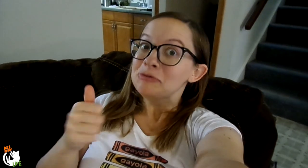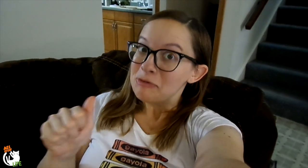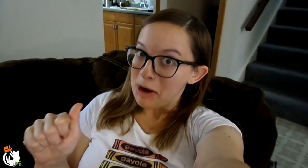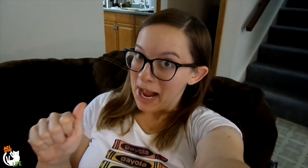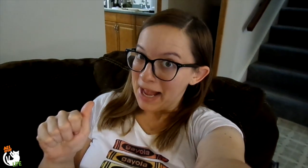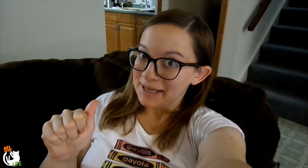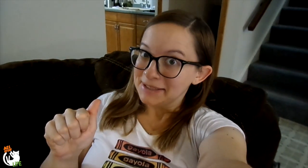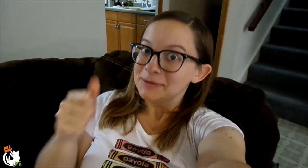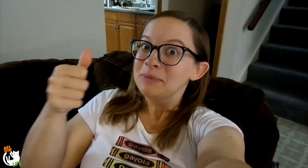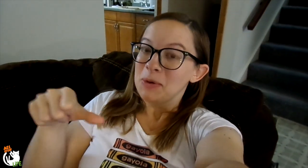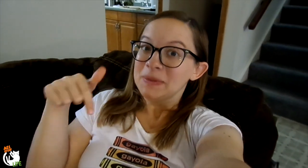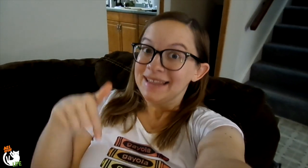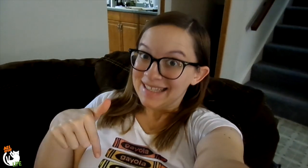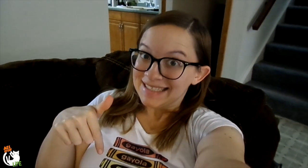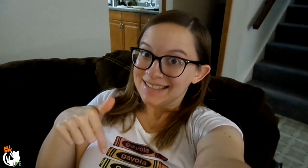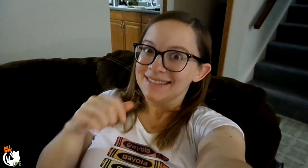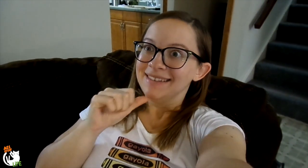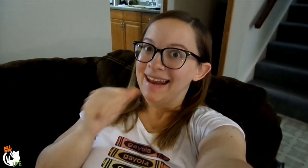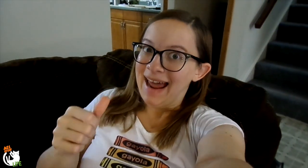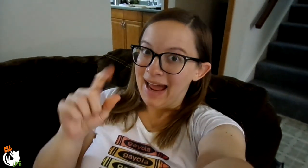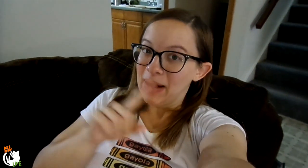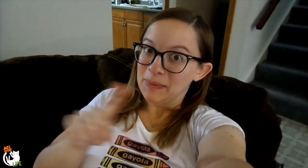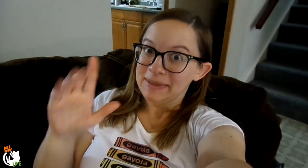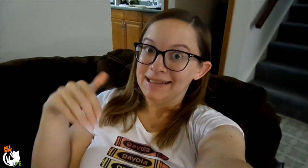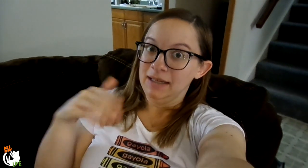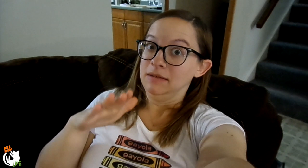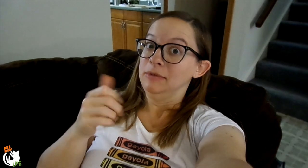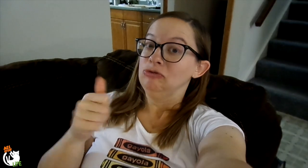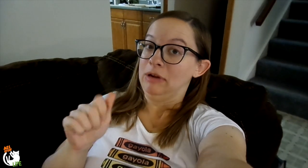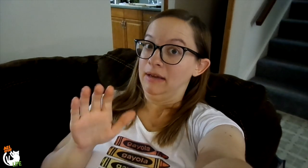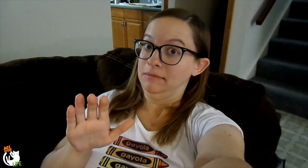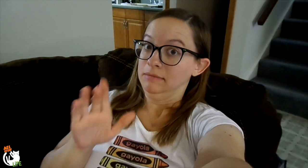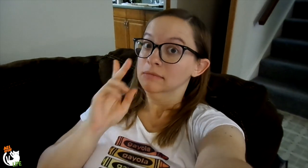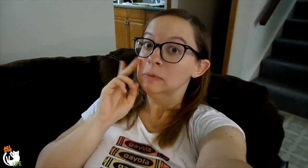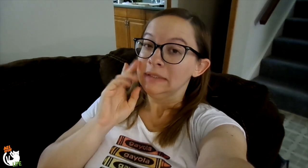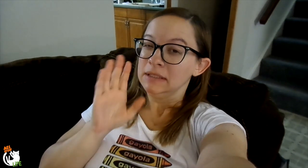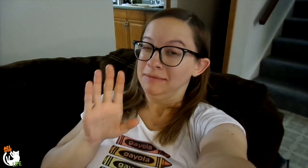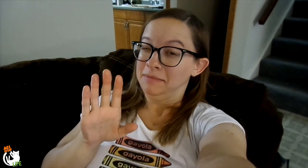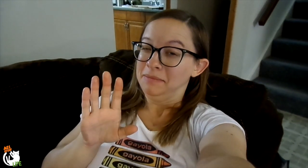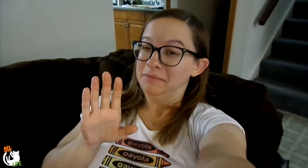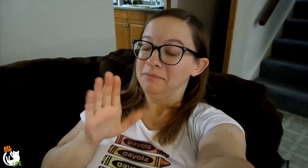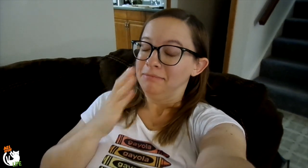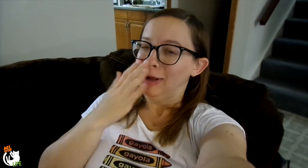I'm gonna try to post this not a week late. I'm gonna try. So we'll see.